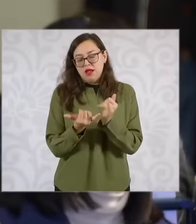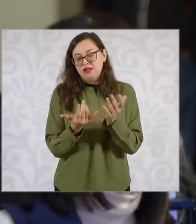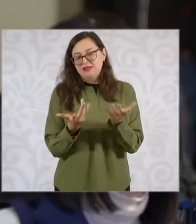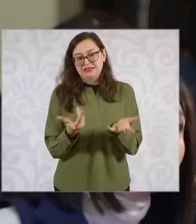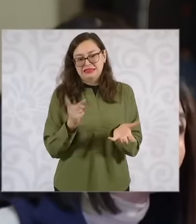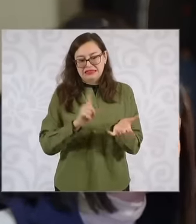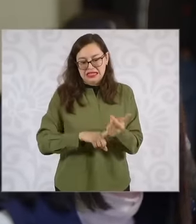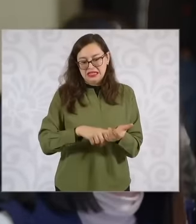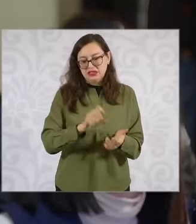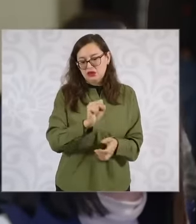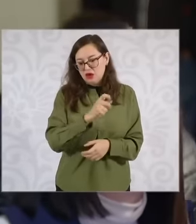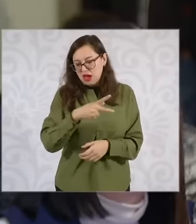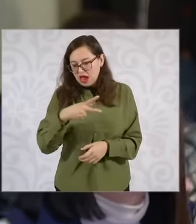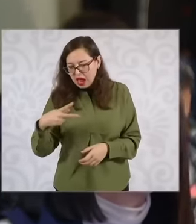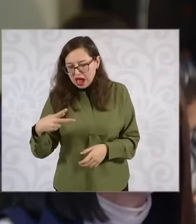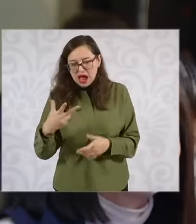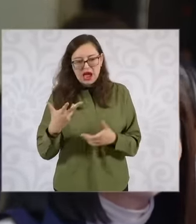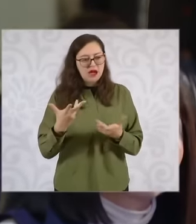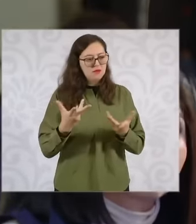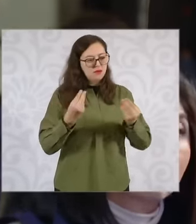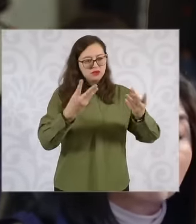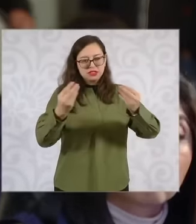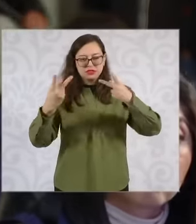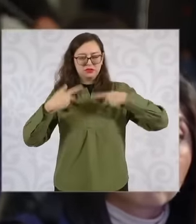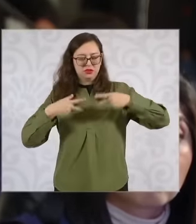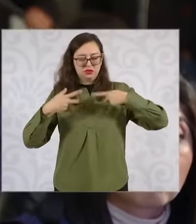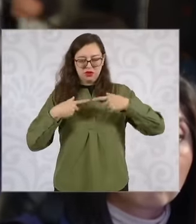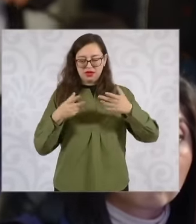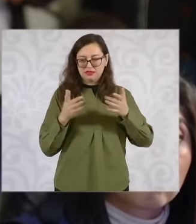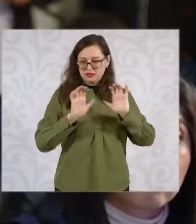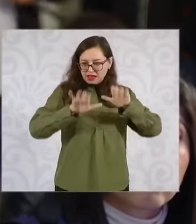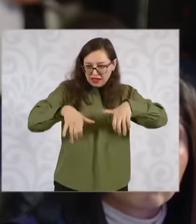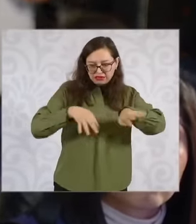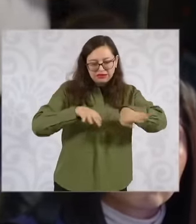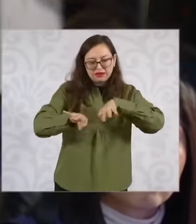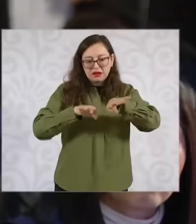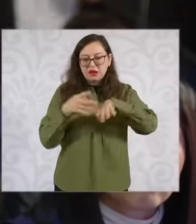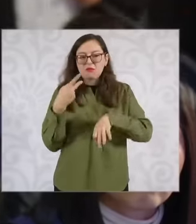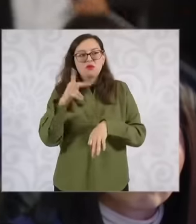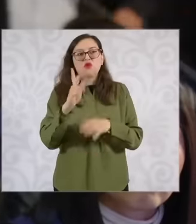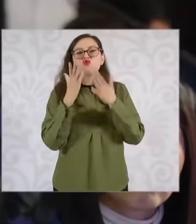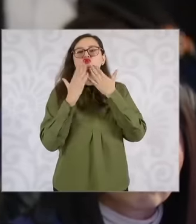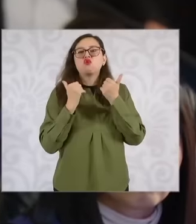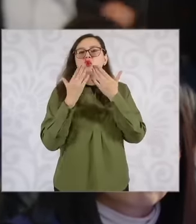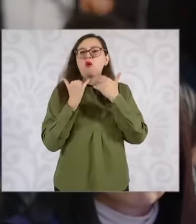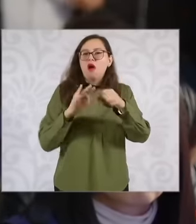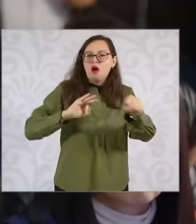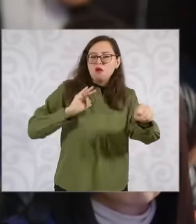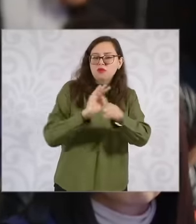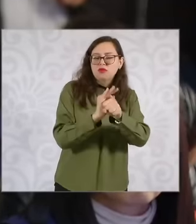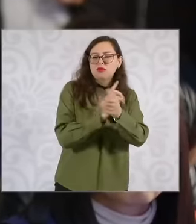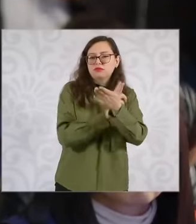lack of Social security for those who work there etcetera is eh many many aspects around the